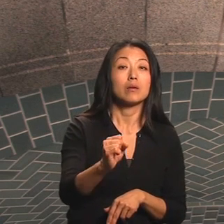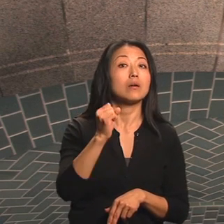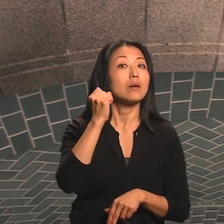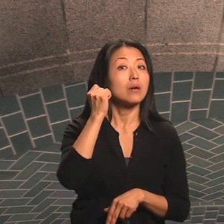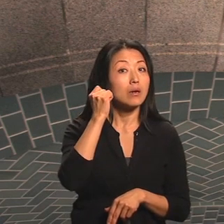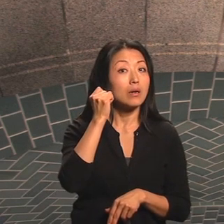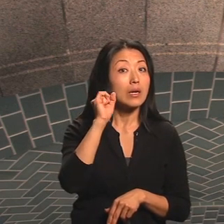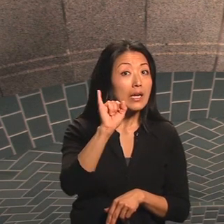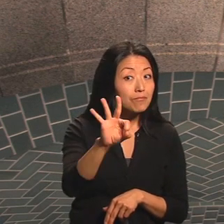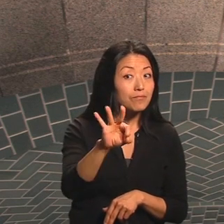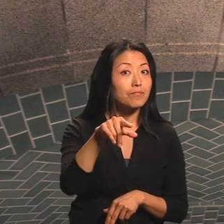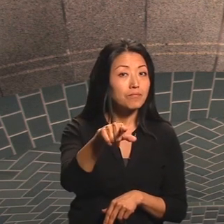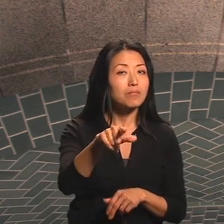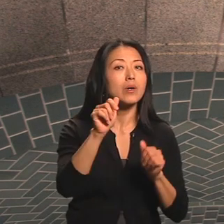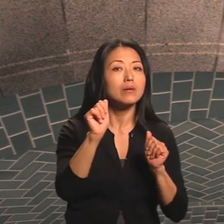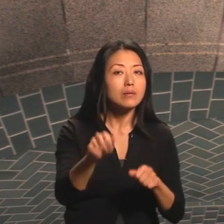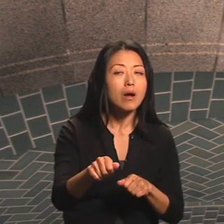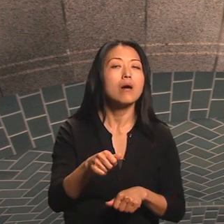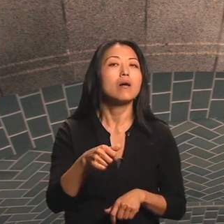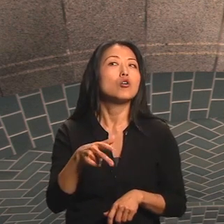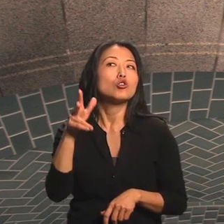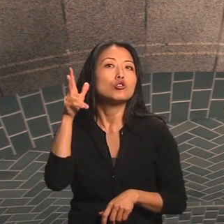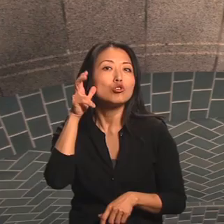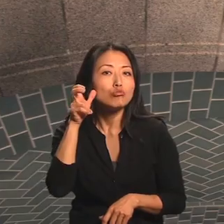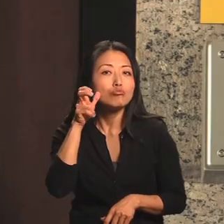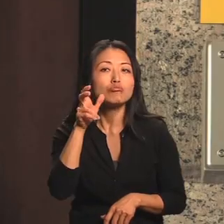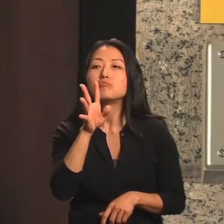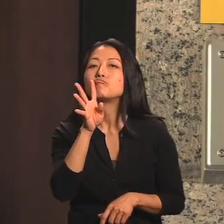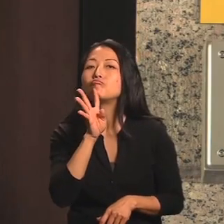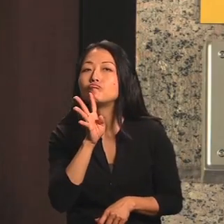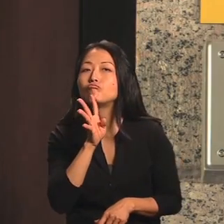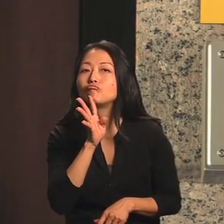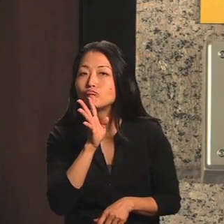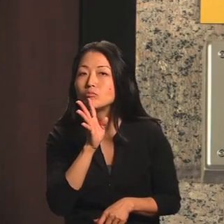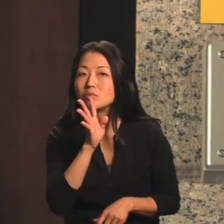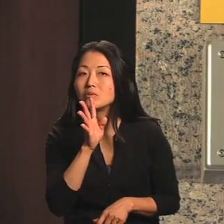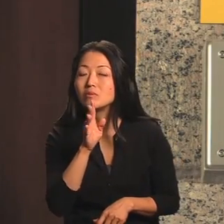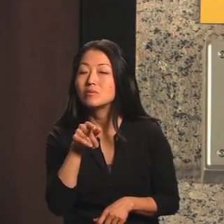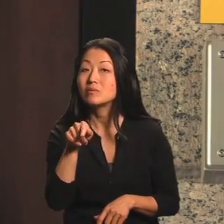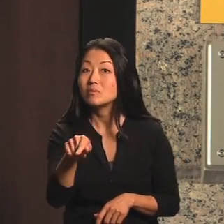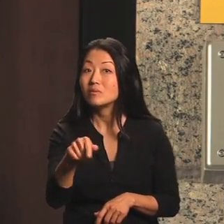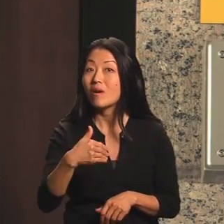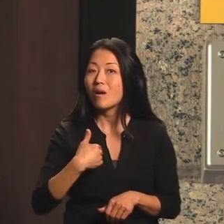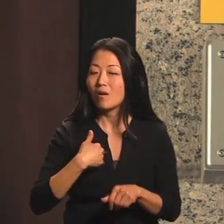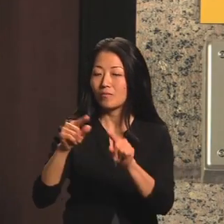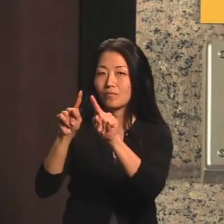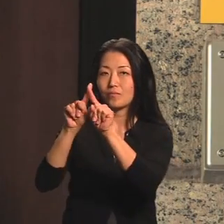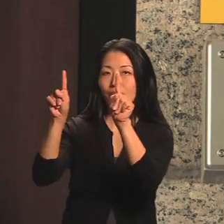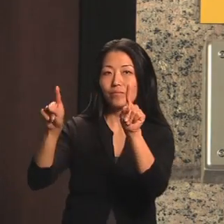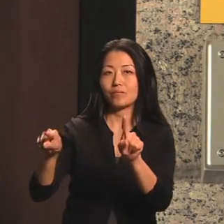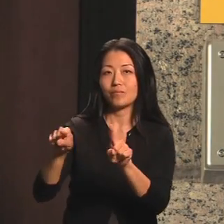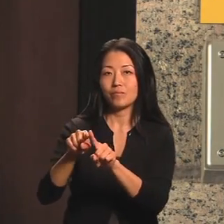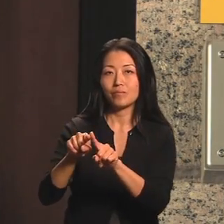There is no visual communications link with Security available.